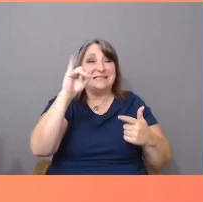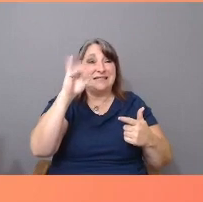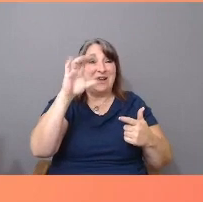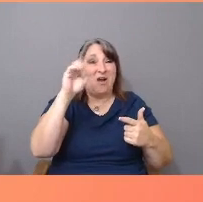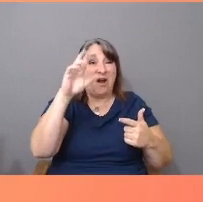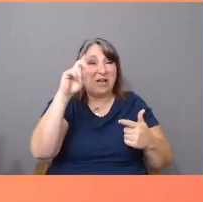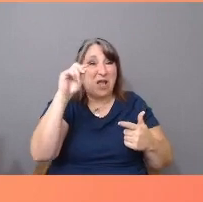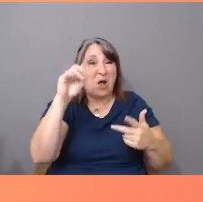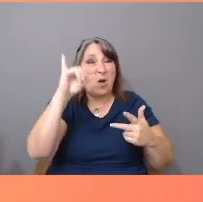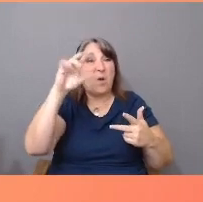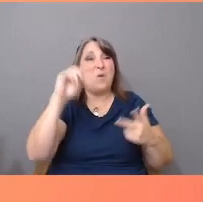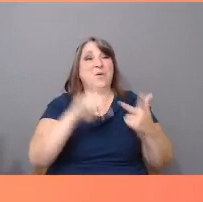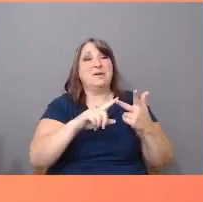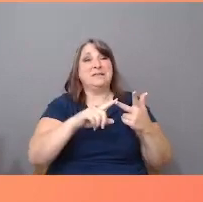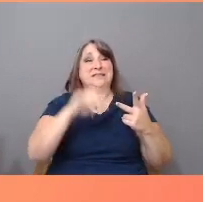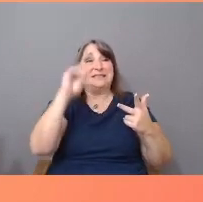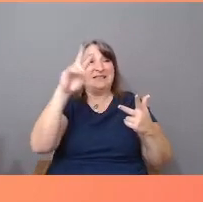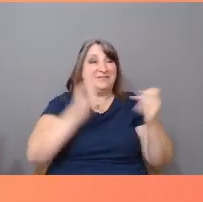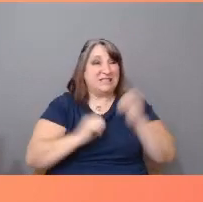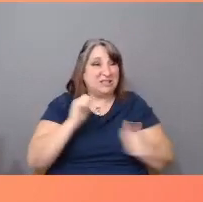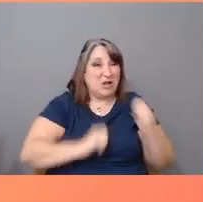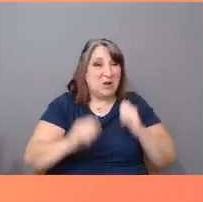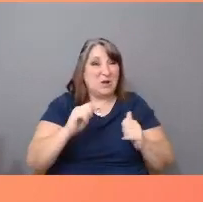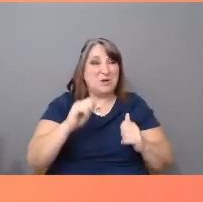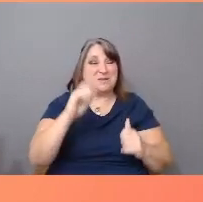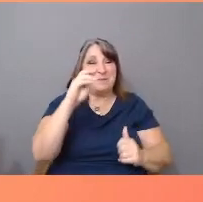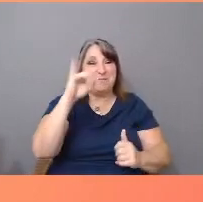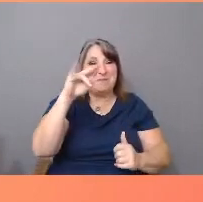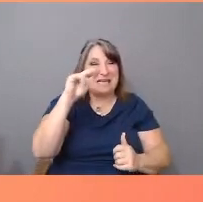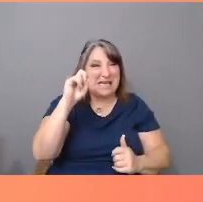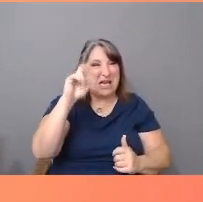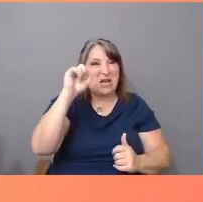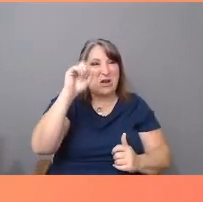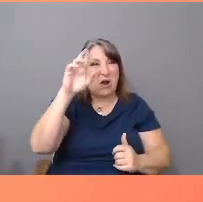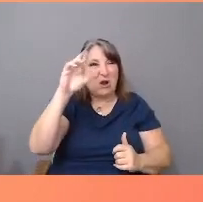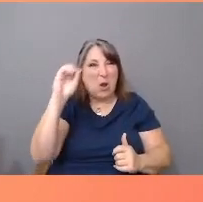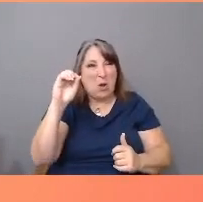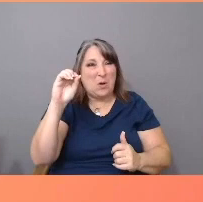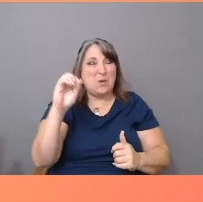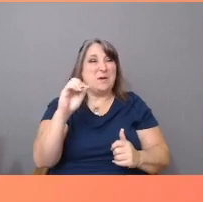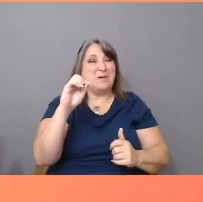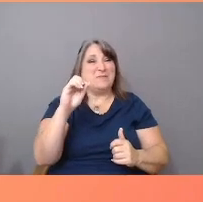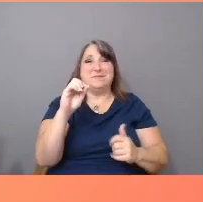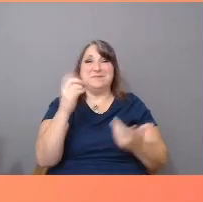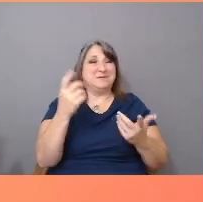like the many "Narcos" series. Latinx in the US are now 60 million strong--